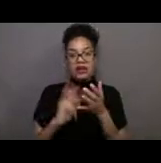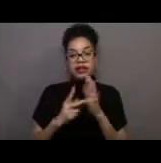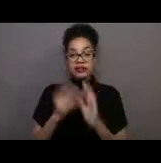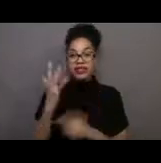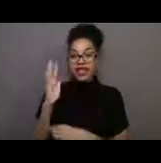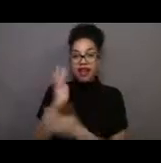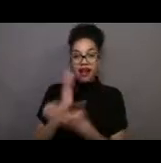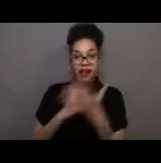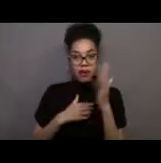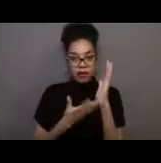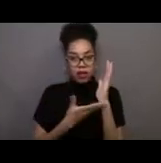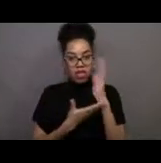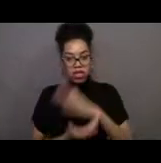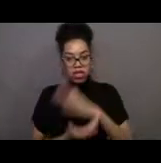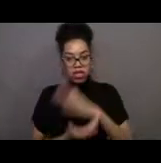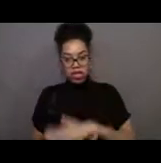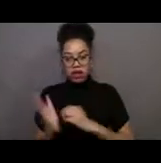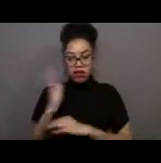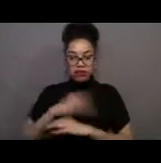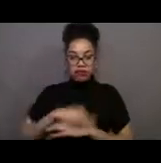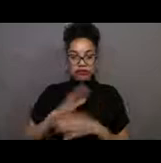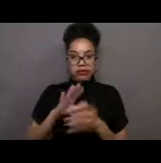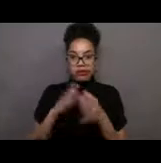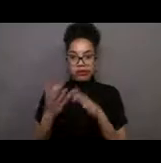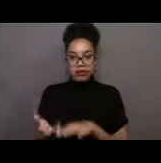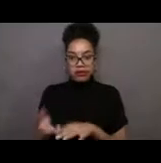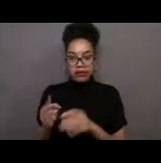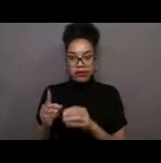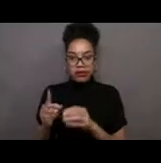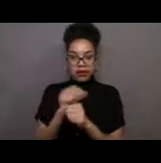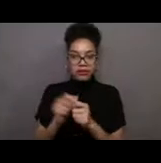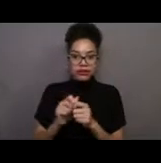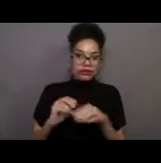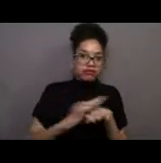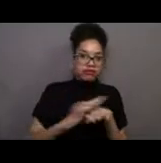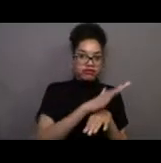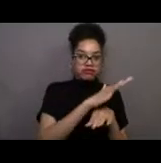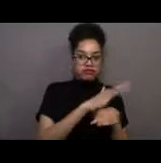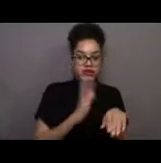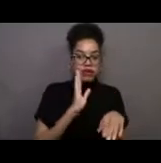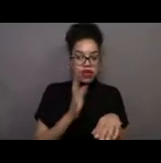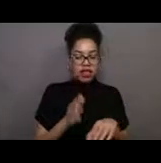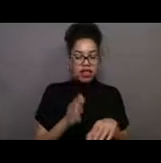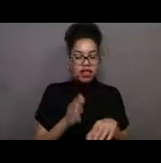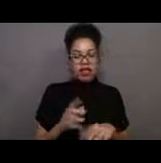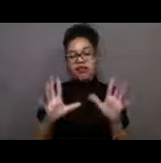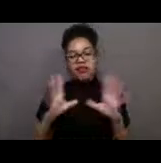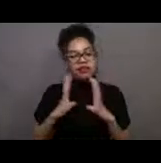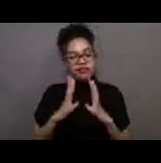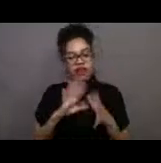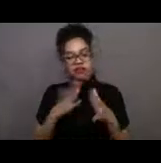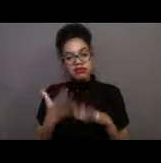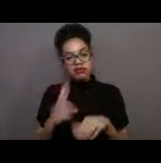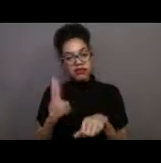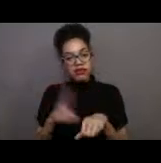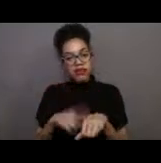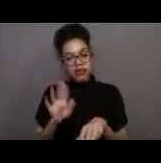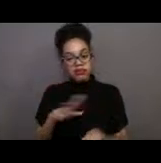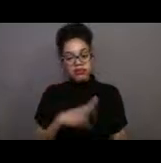which will grow up again in the summer and spring to that titanic massive height. Great question. [Nicole] Great.